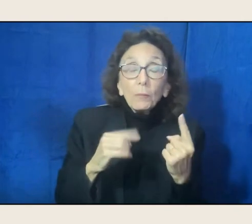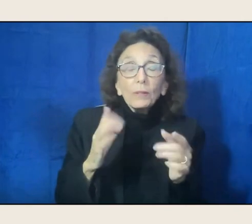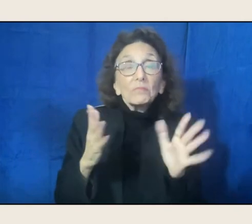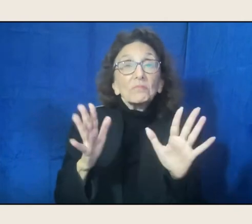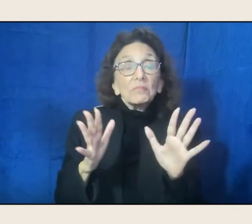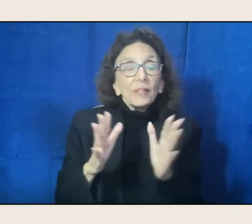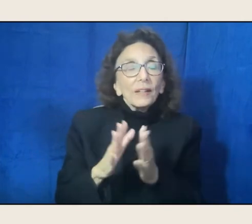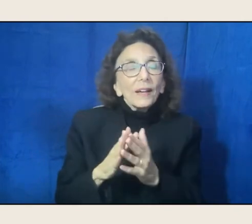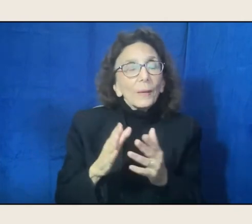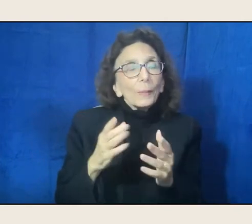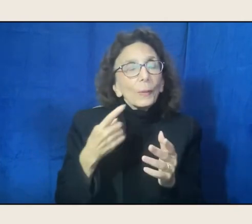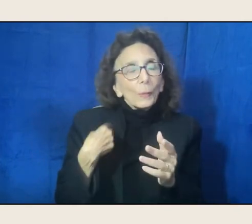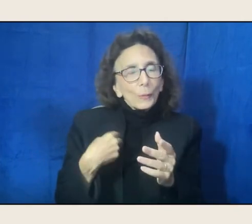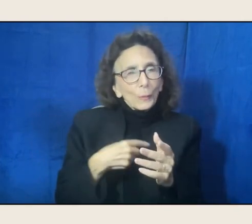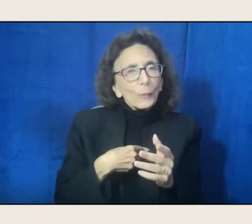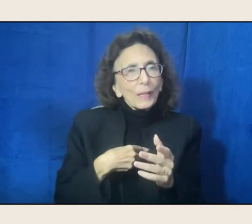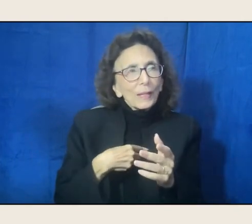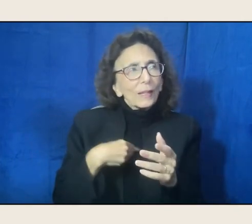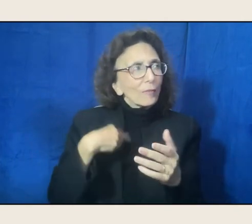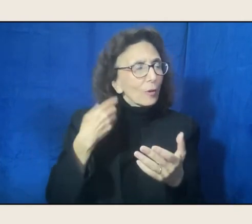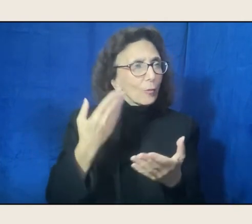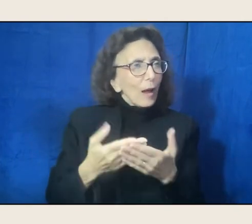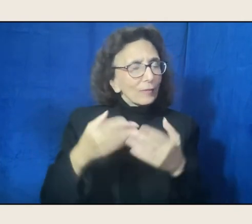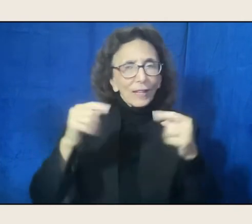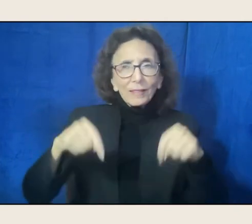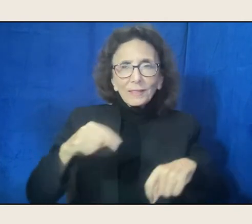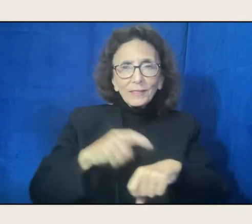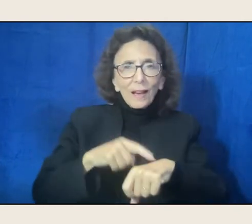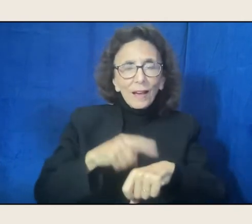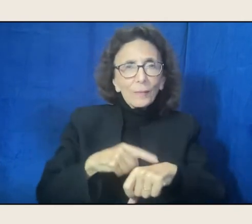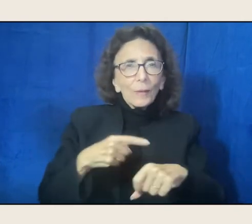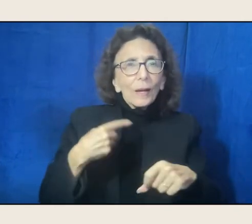and in our poems, we are human because our poems